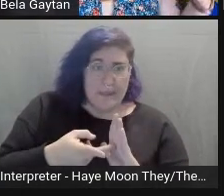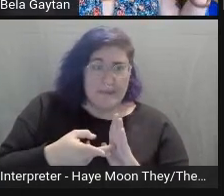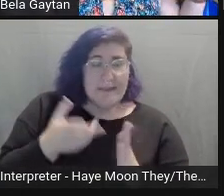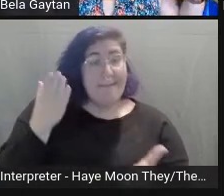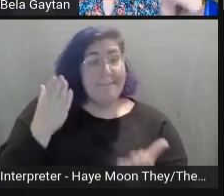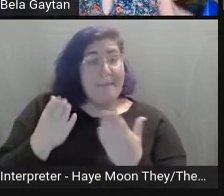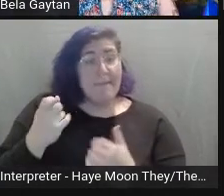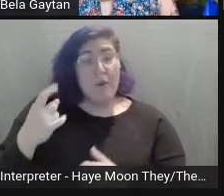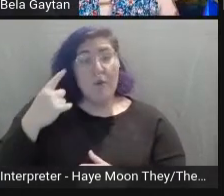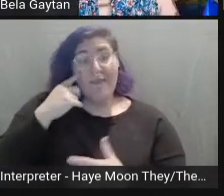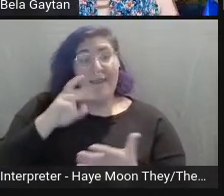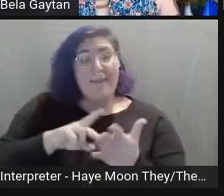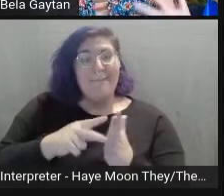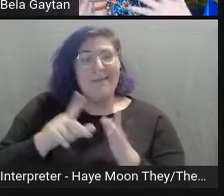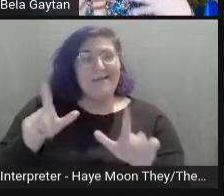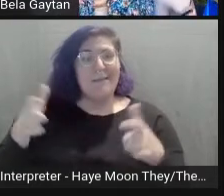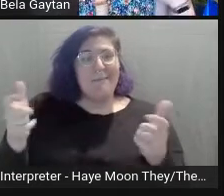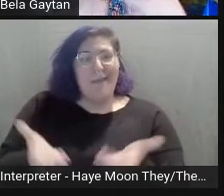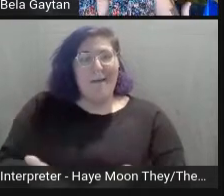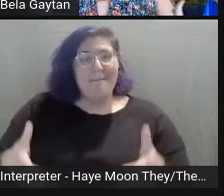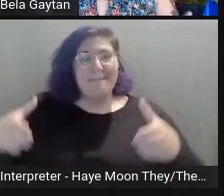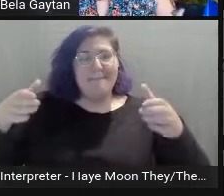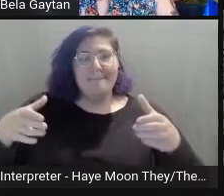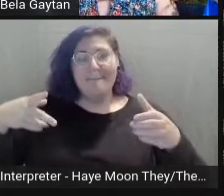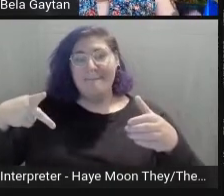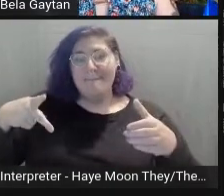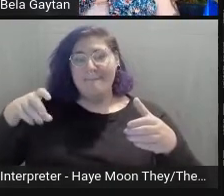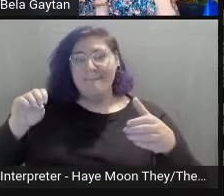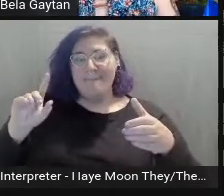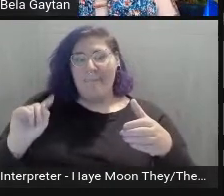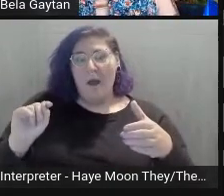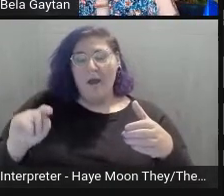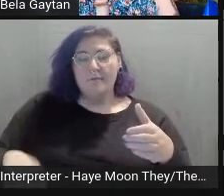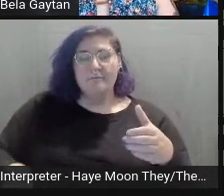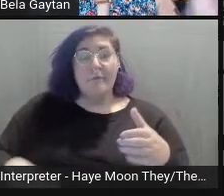with a big pot outside or something on a campfire,